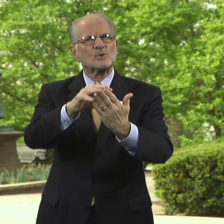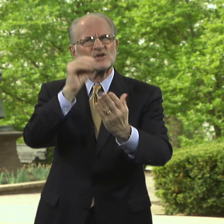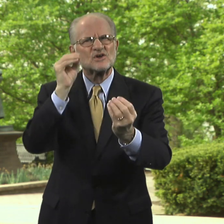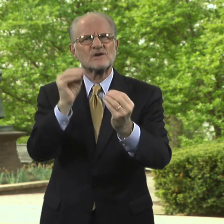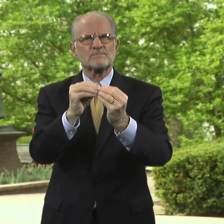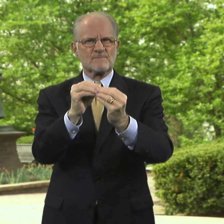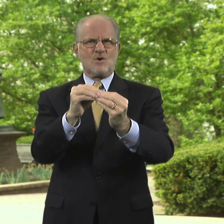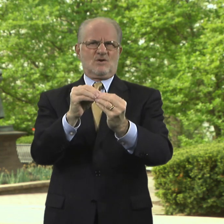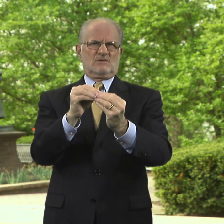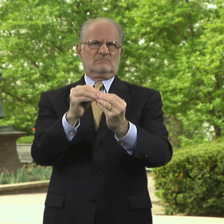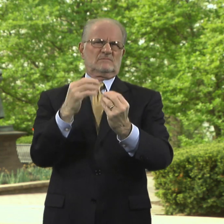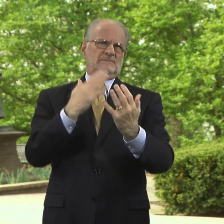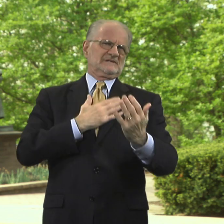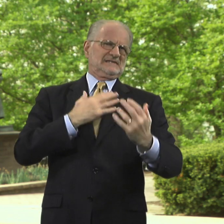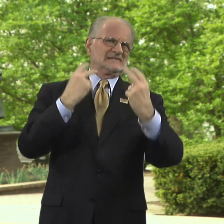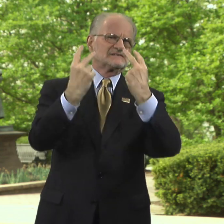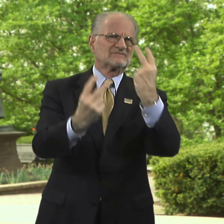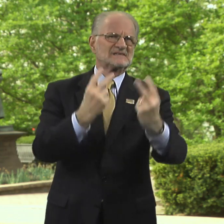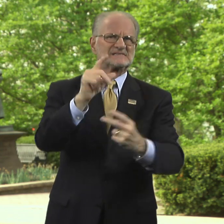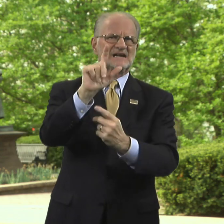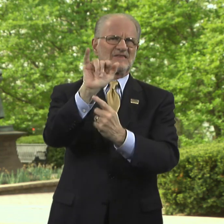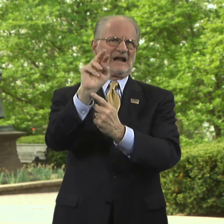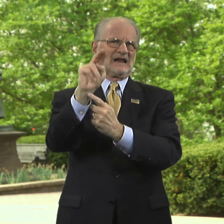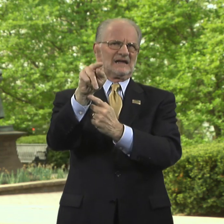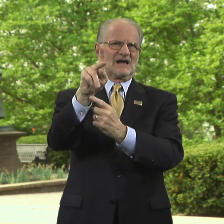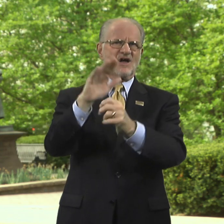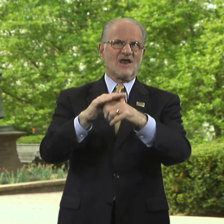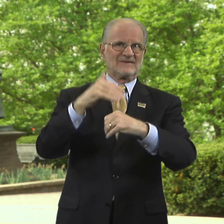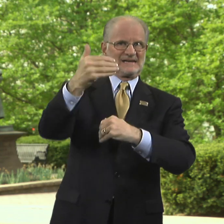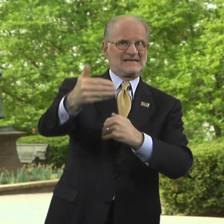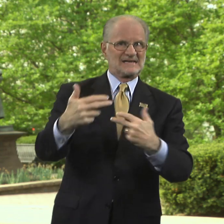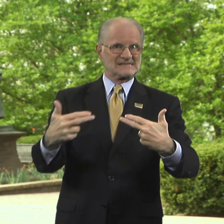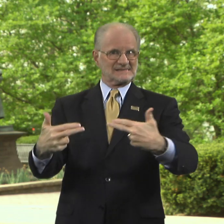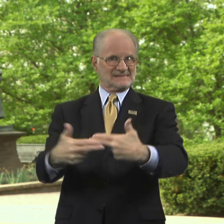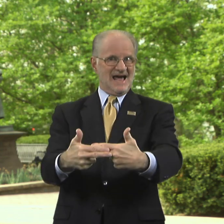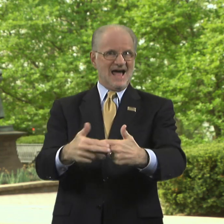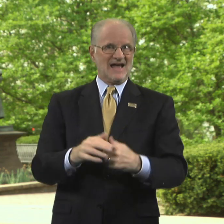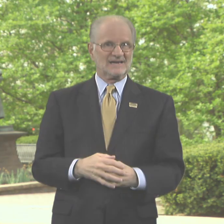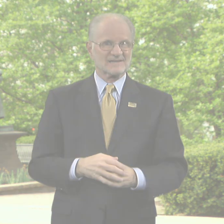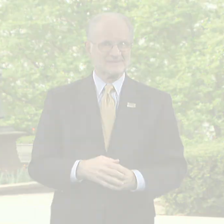To learn more, please visit the link on the next slide.